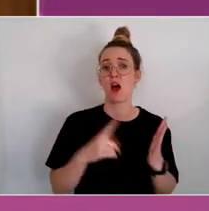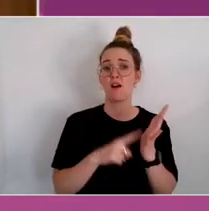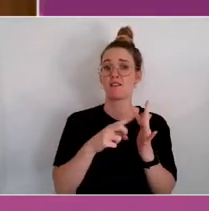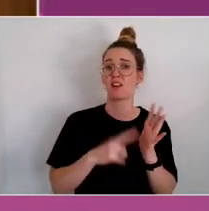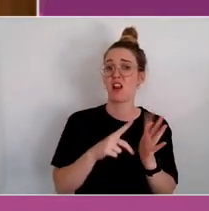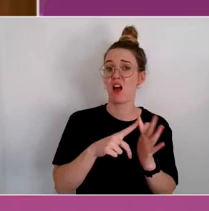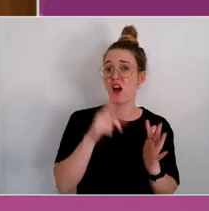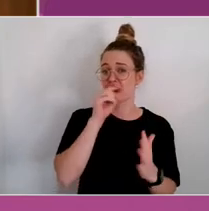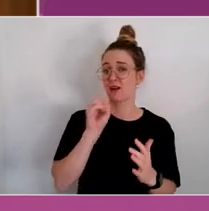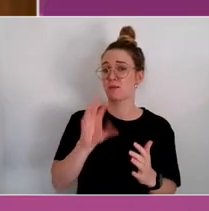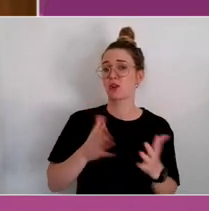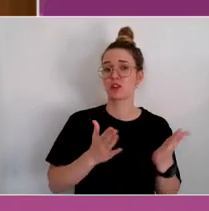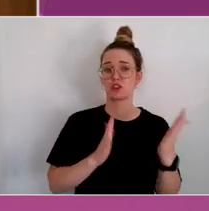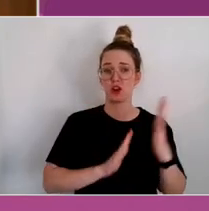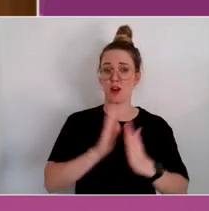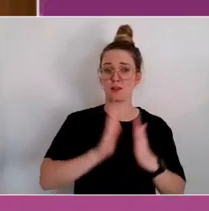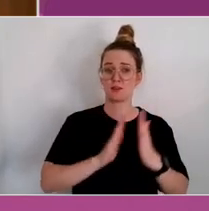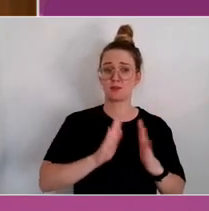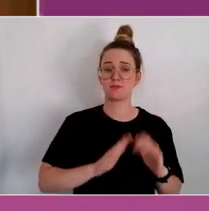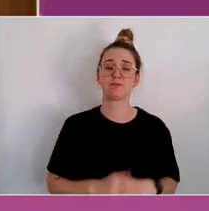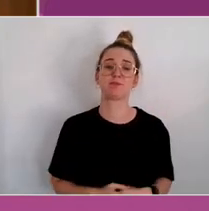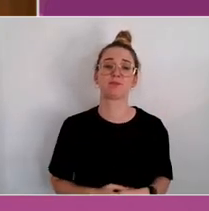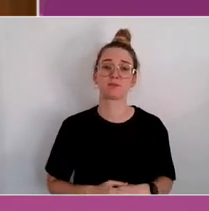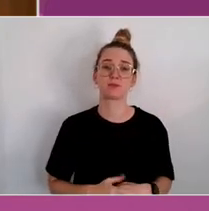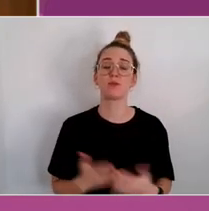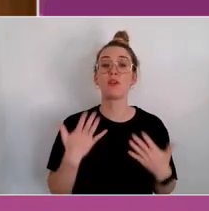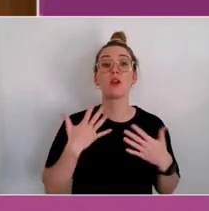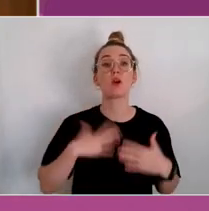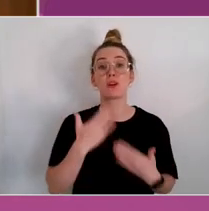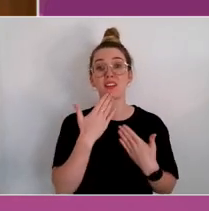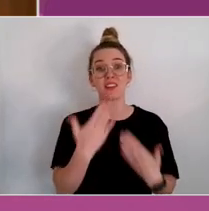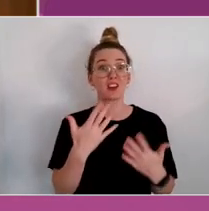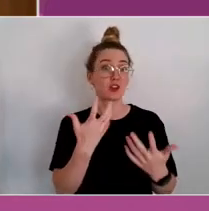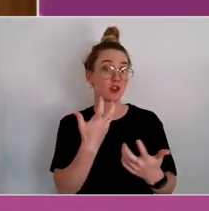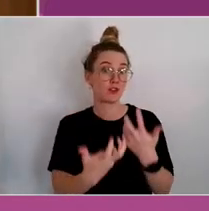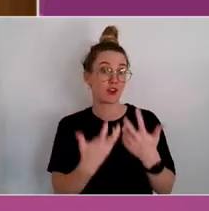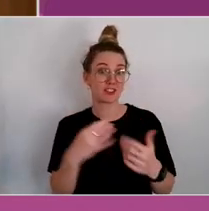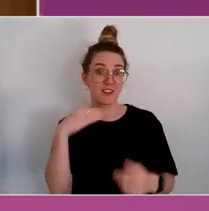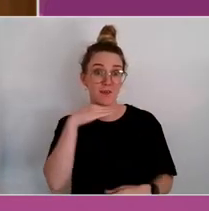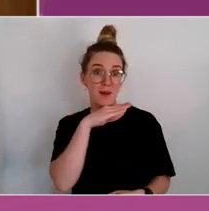I also want to thank the University of Melbourne for their generous co-hosting of today's event.